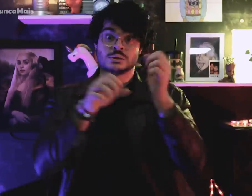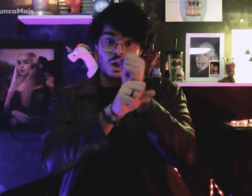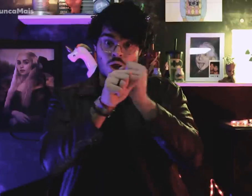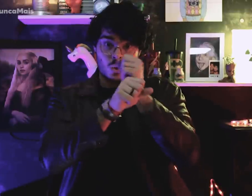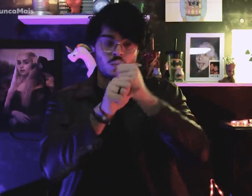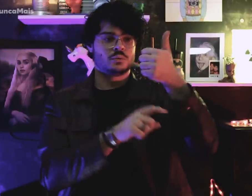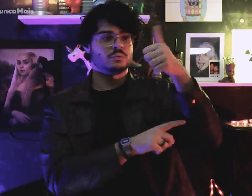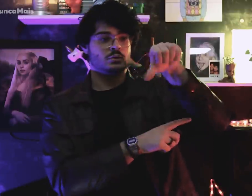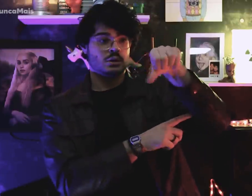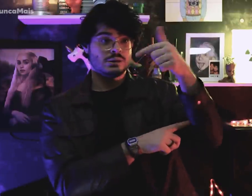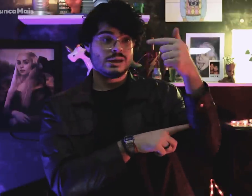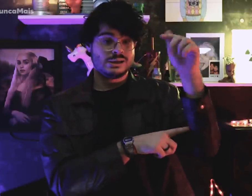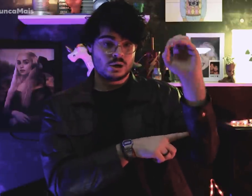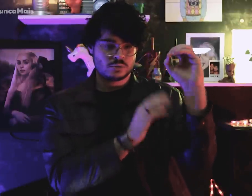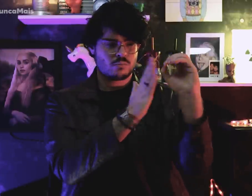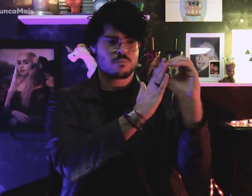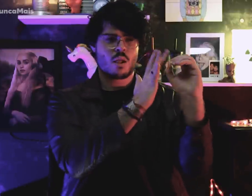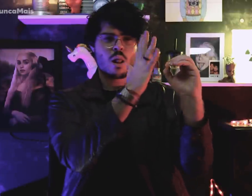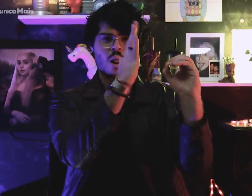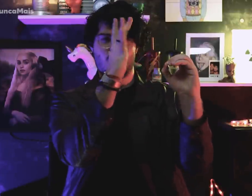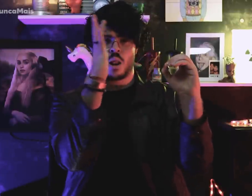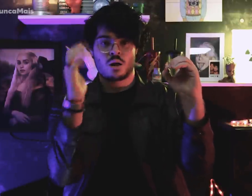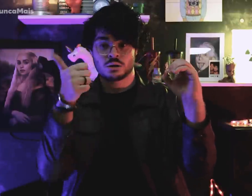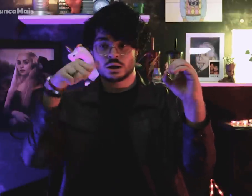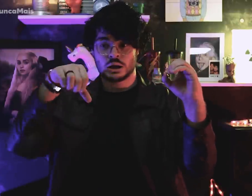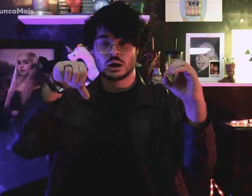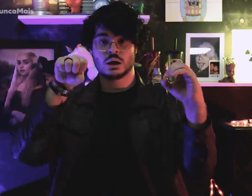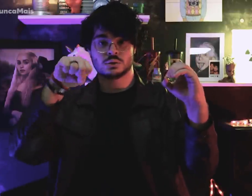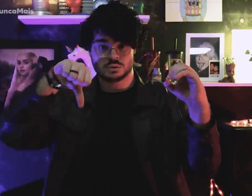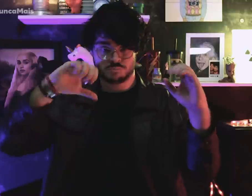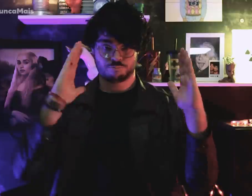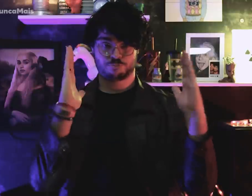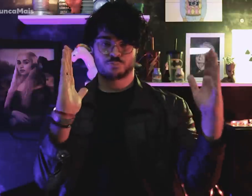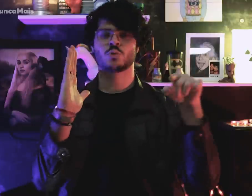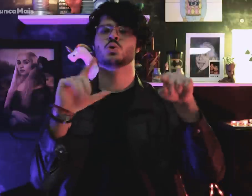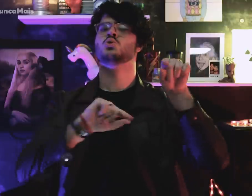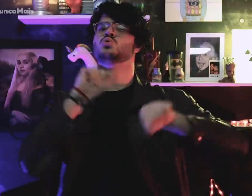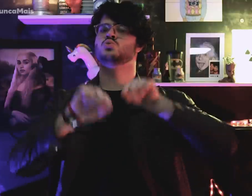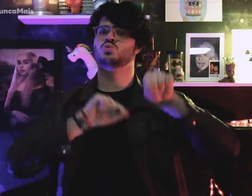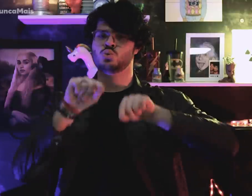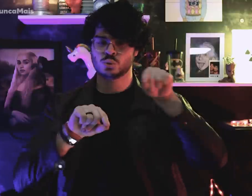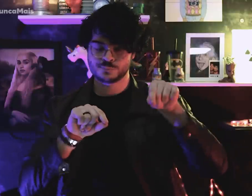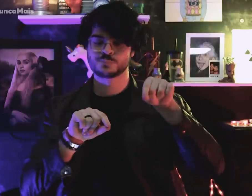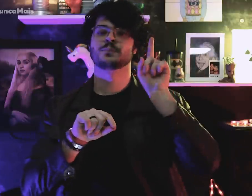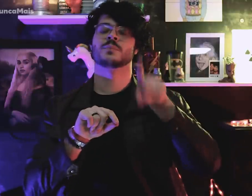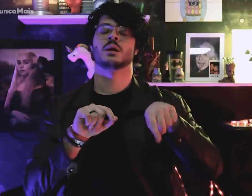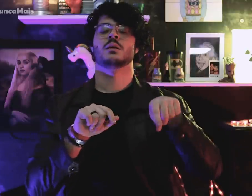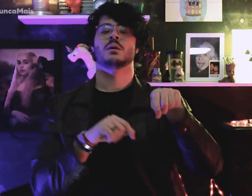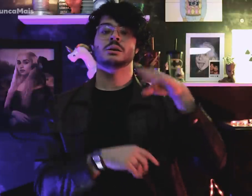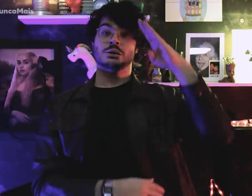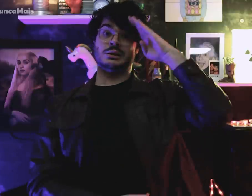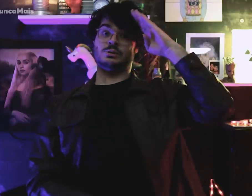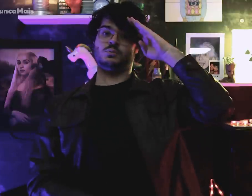From 1970 to 1989, alliances existed secret military between military dictatorships